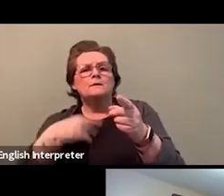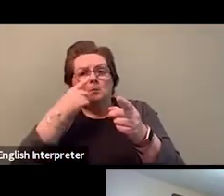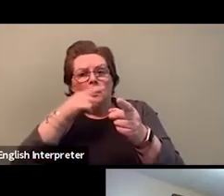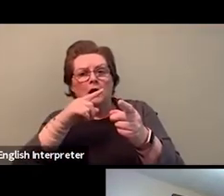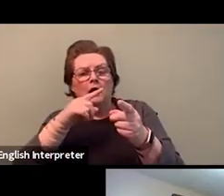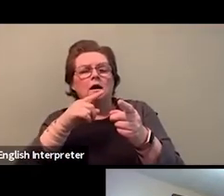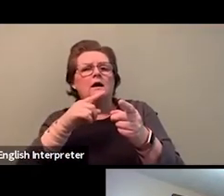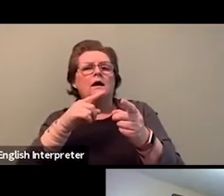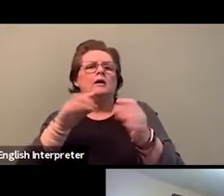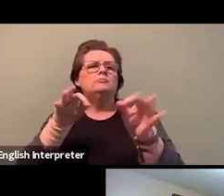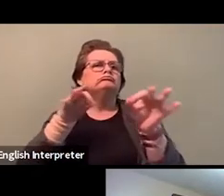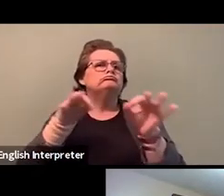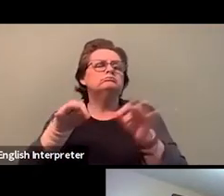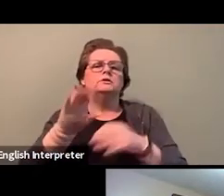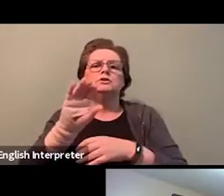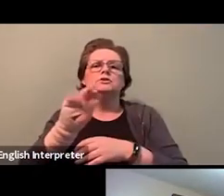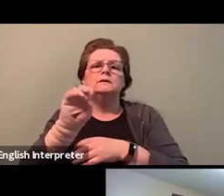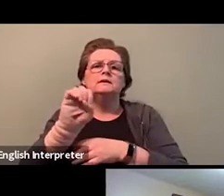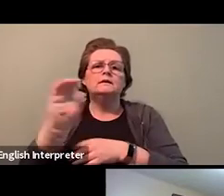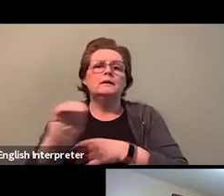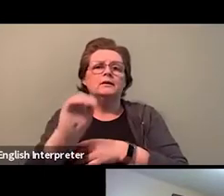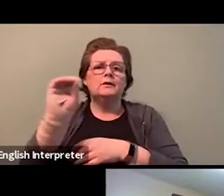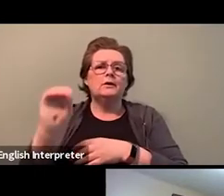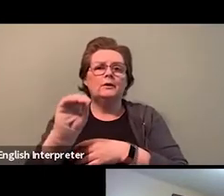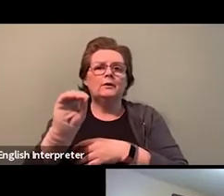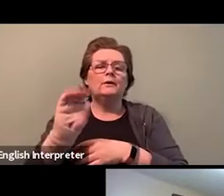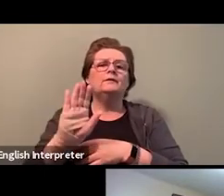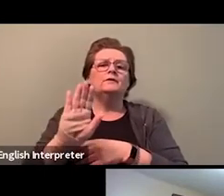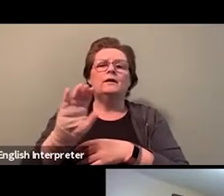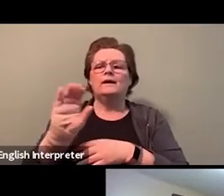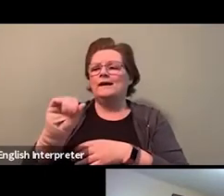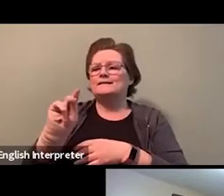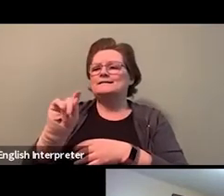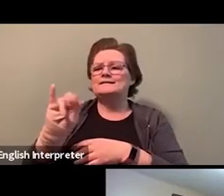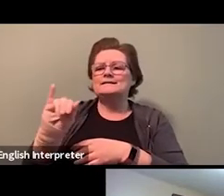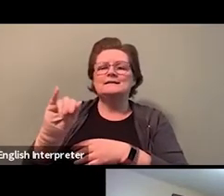Anti-Racism Organizational Action Plan